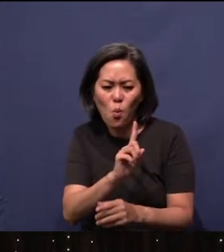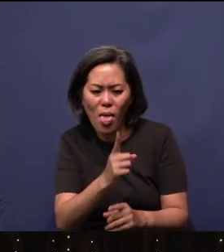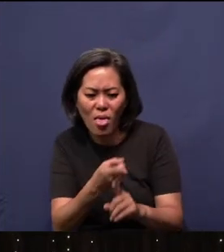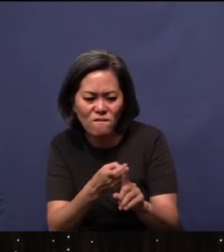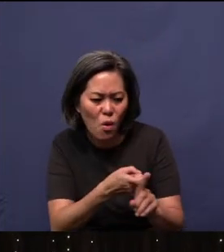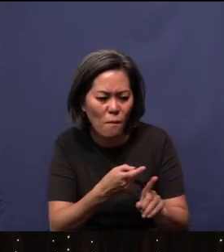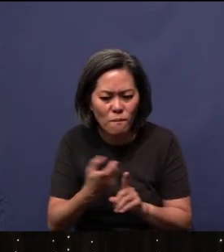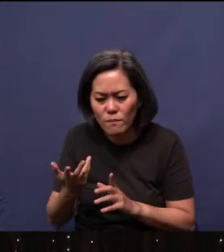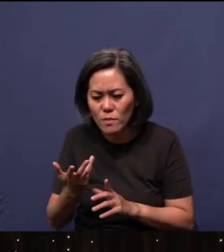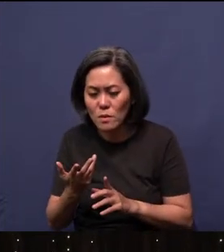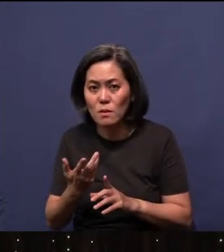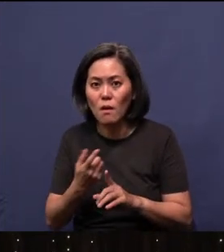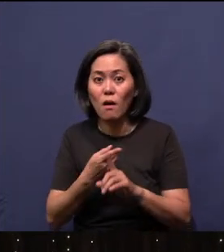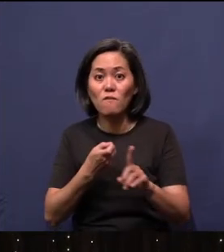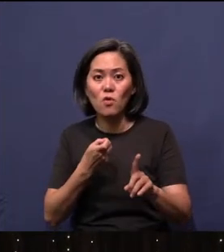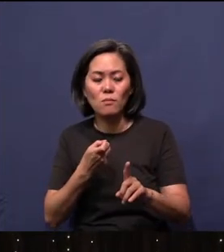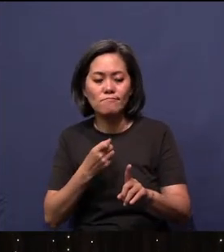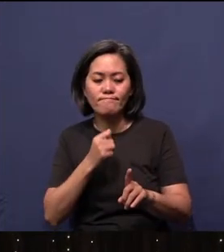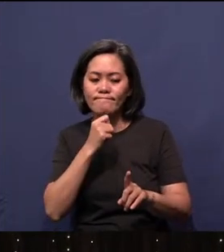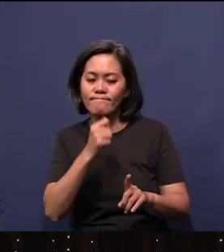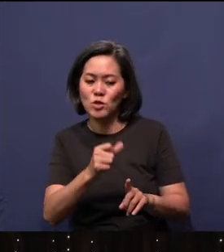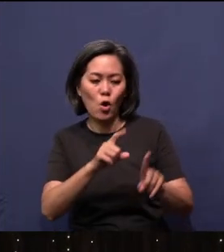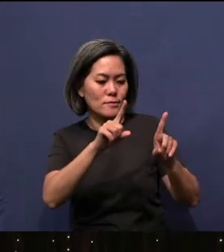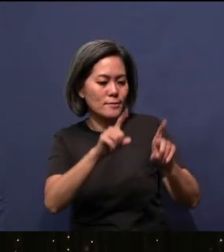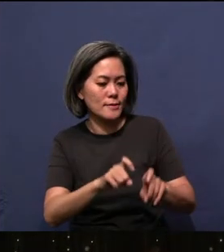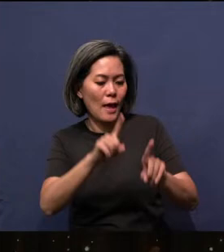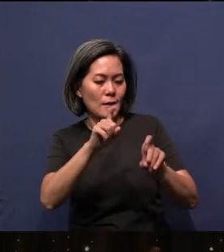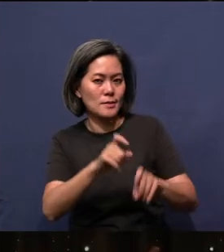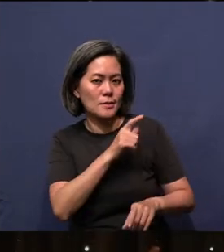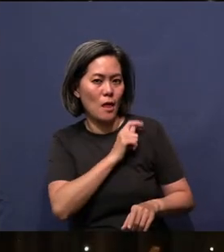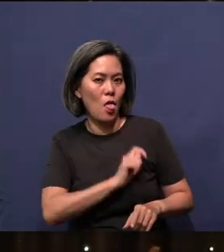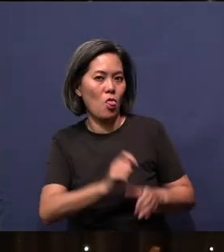array of untested theologians who appear on